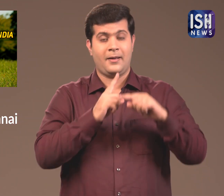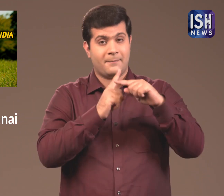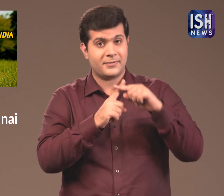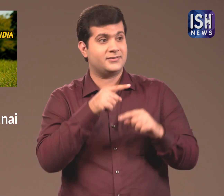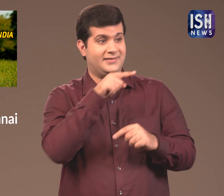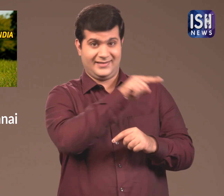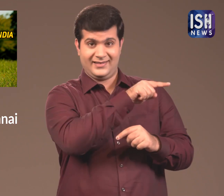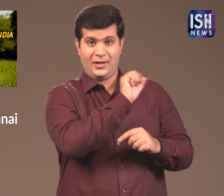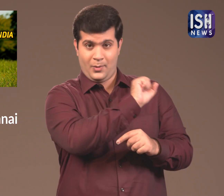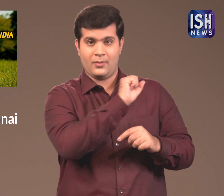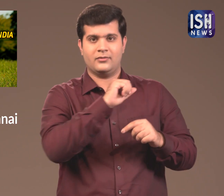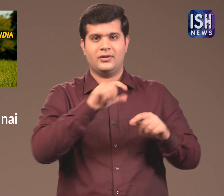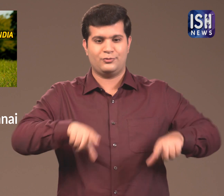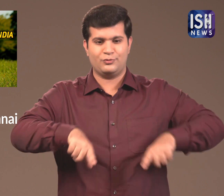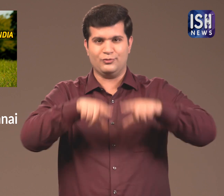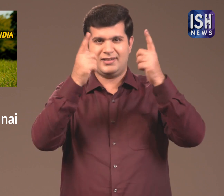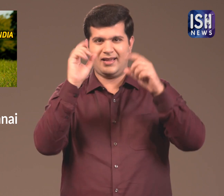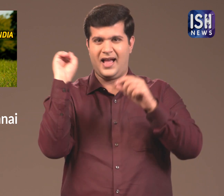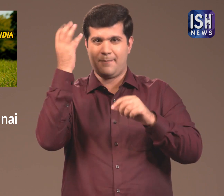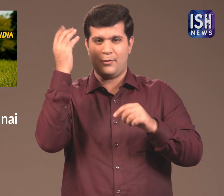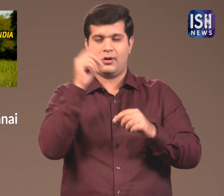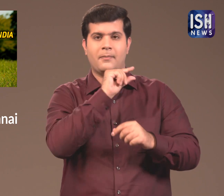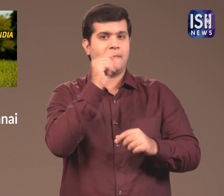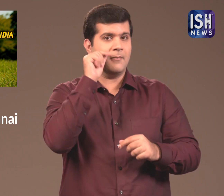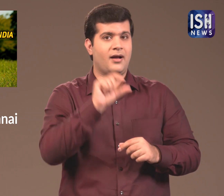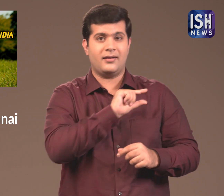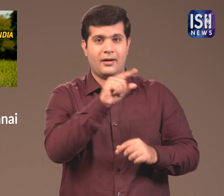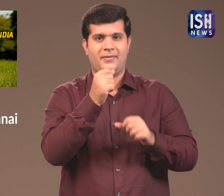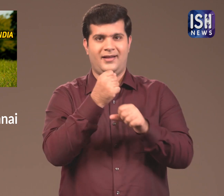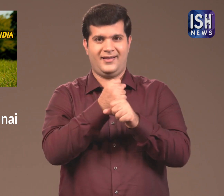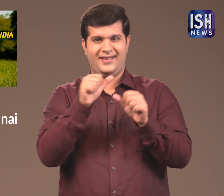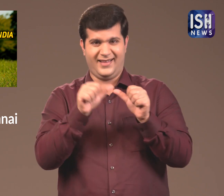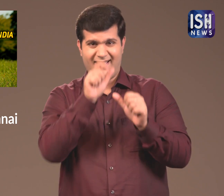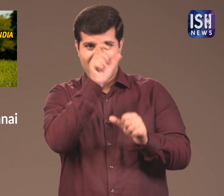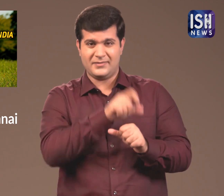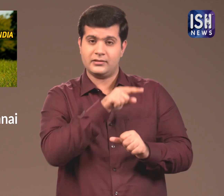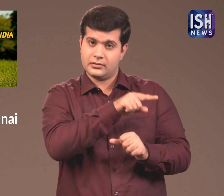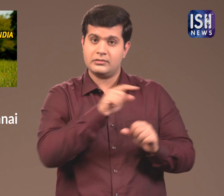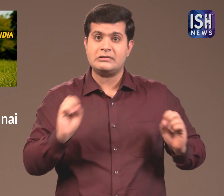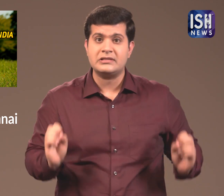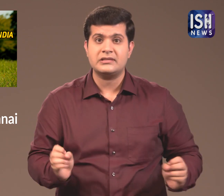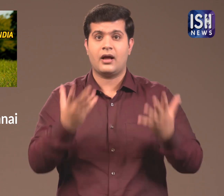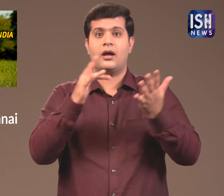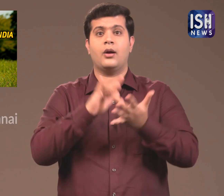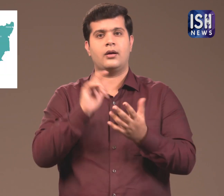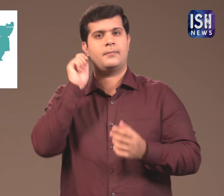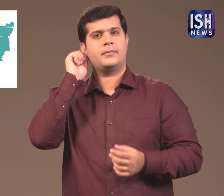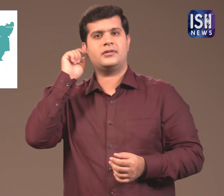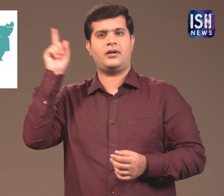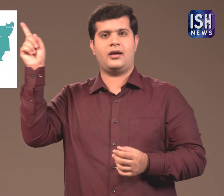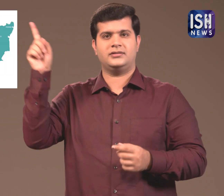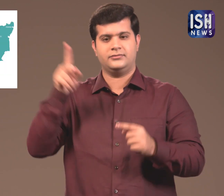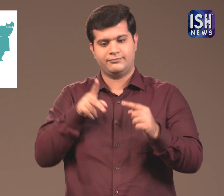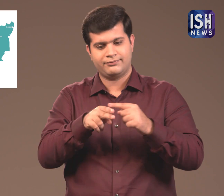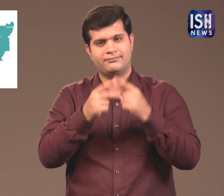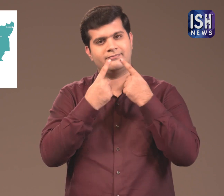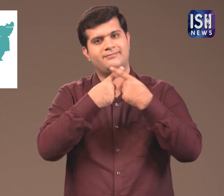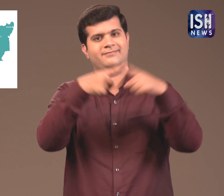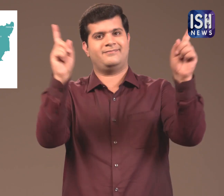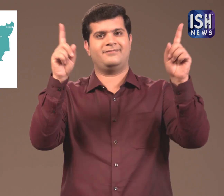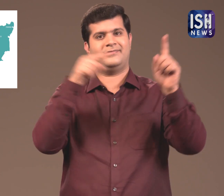Dr Abdul Ghani launched the Tree Ambulance in Chennai